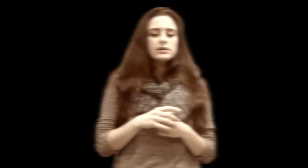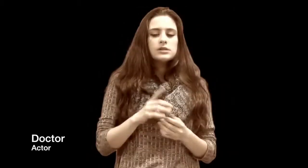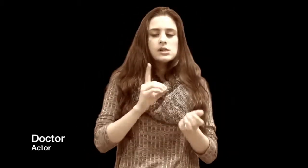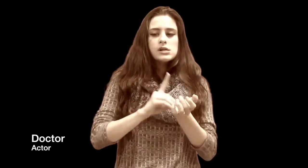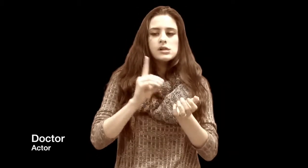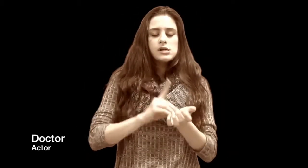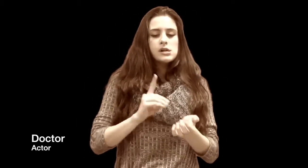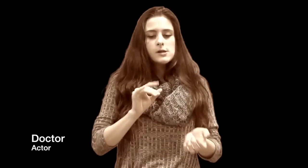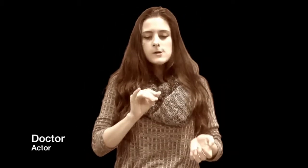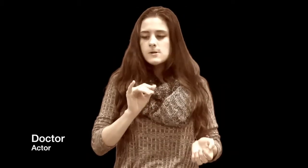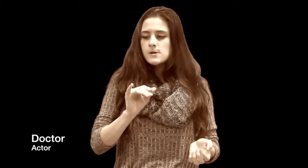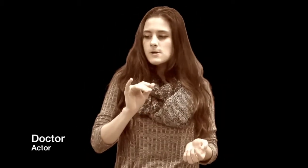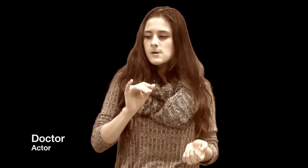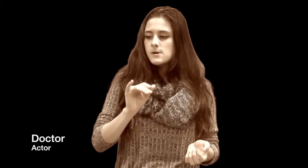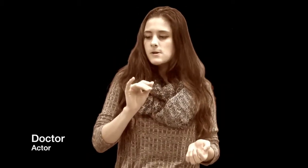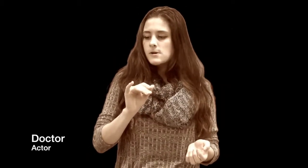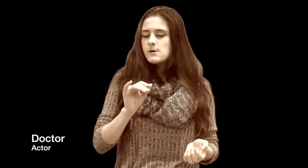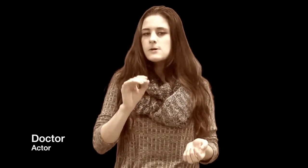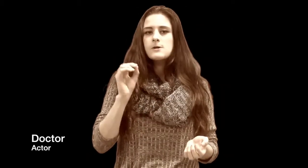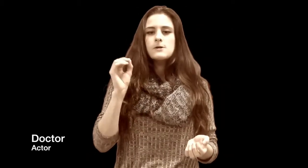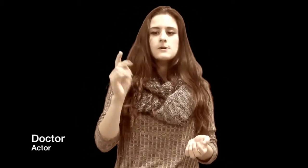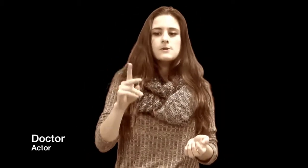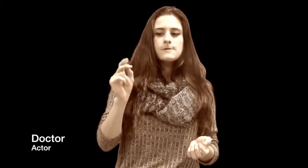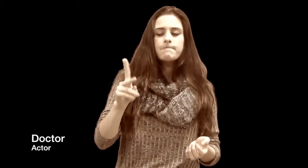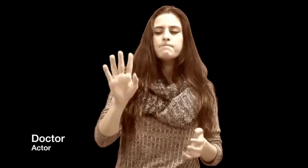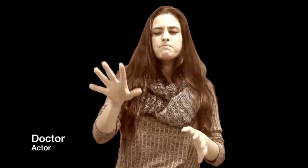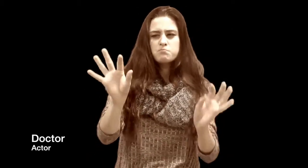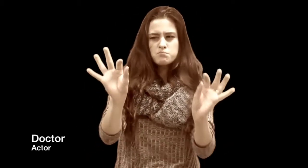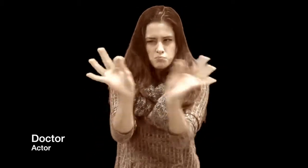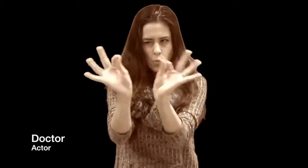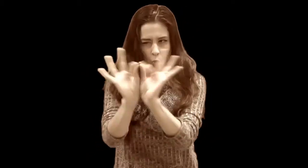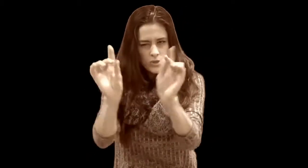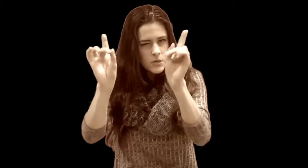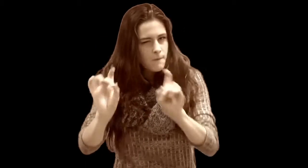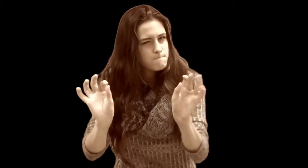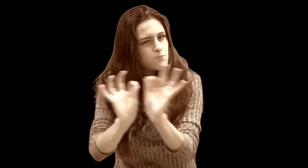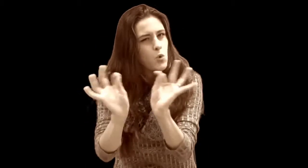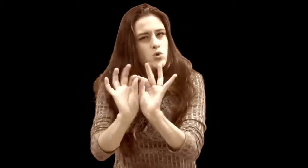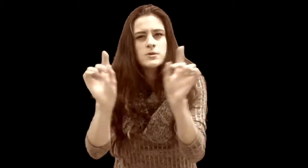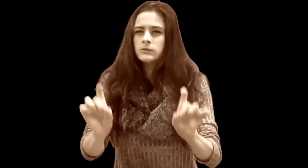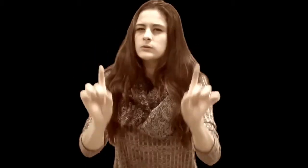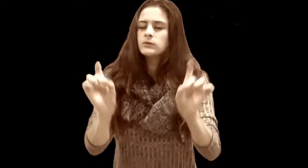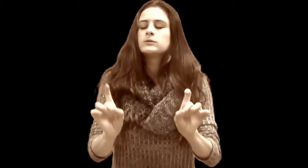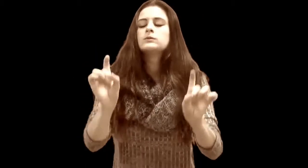So the doctor says “I have an important test that I could give you,